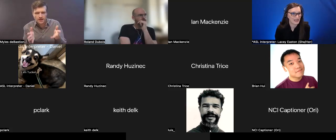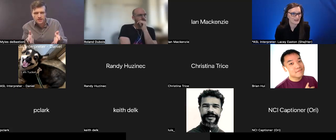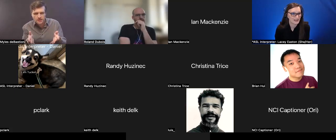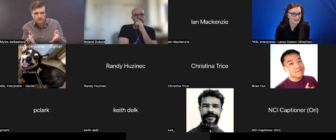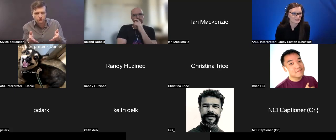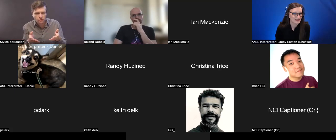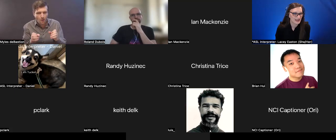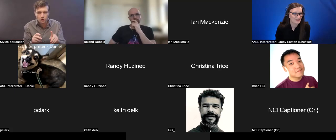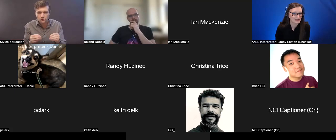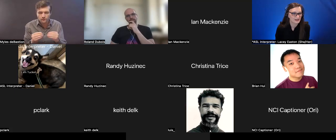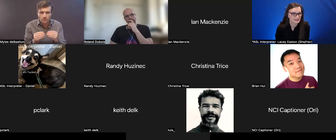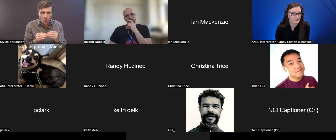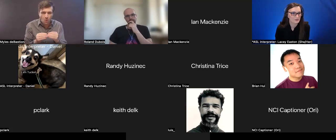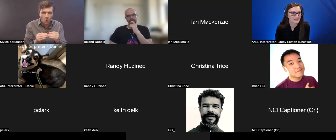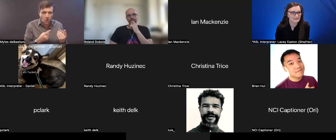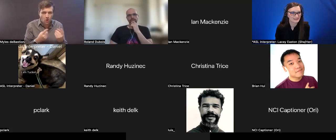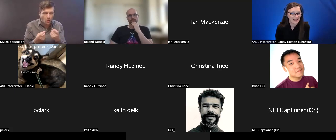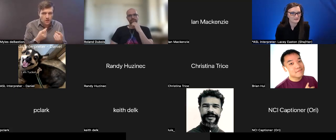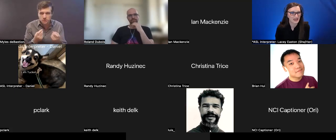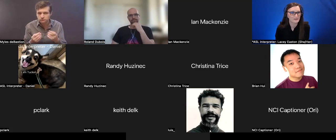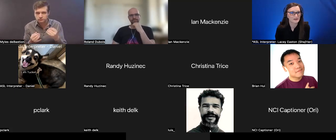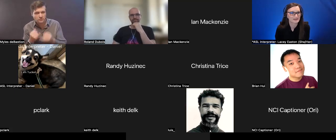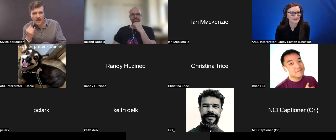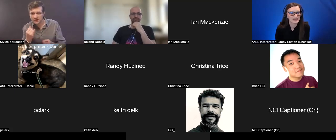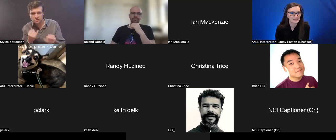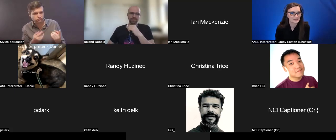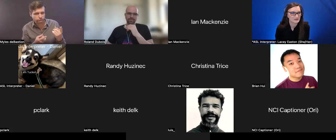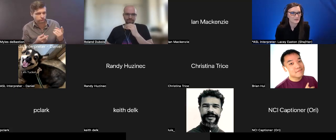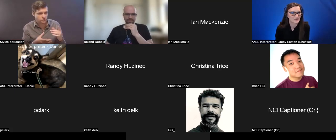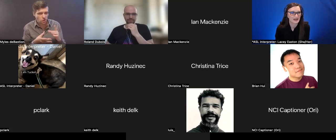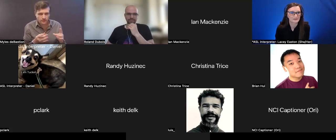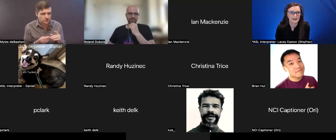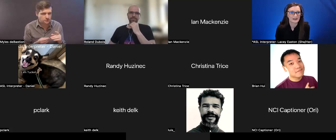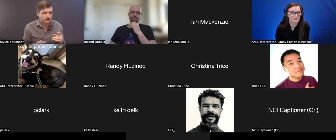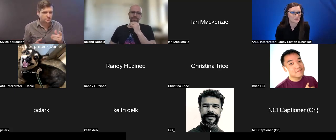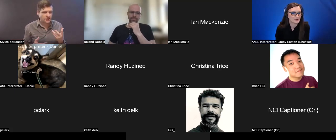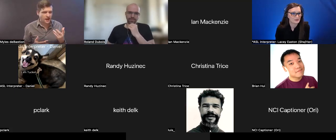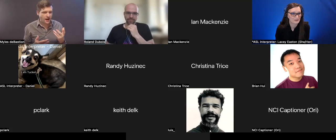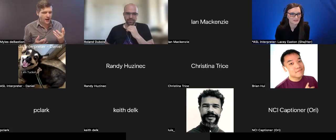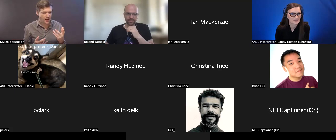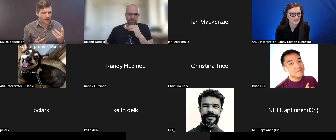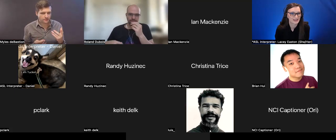is running out here. With what is left, I would like to open it up for any burning questions.